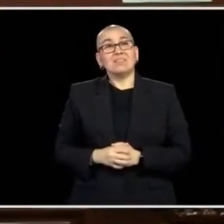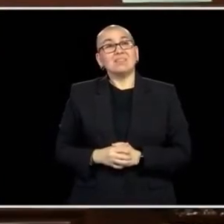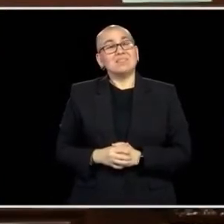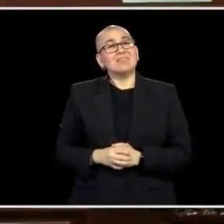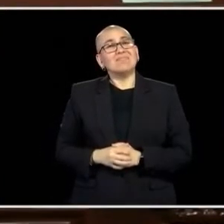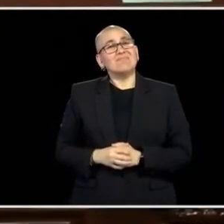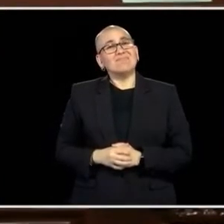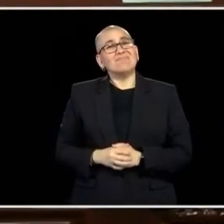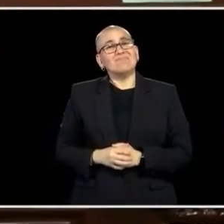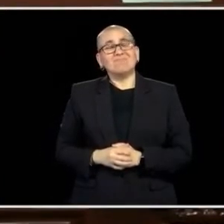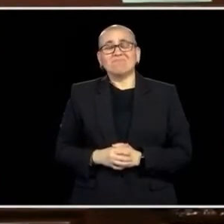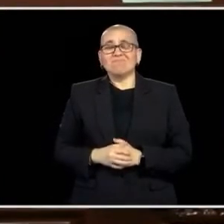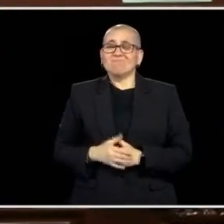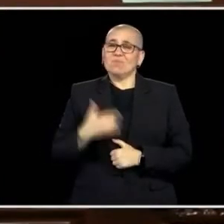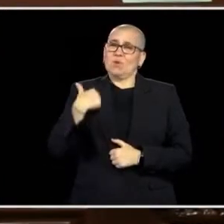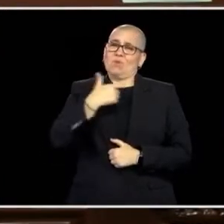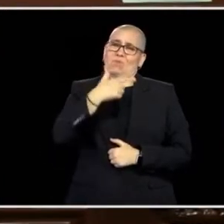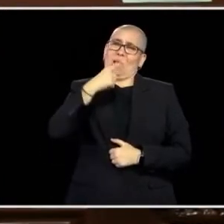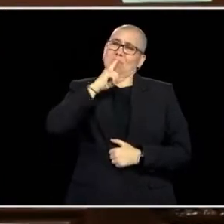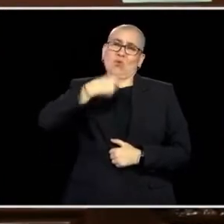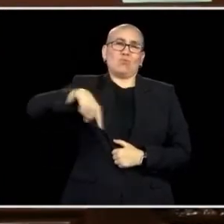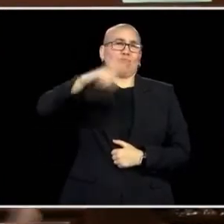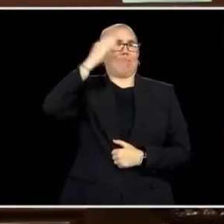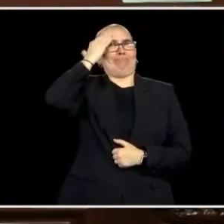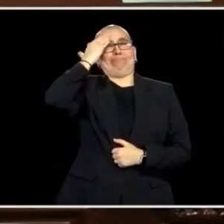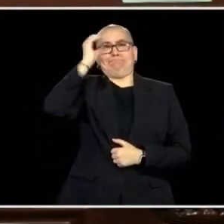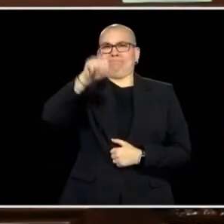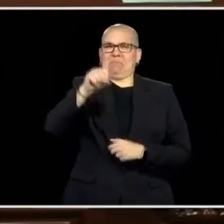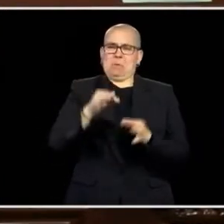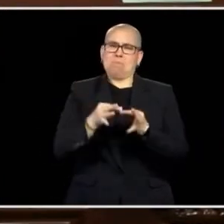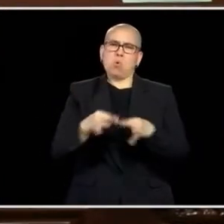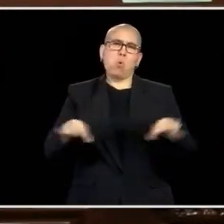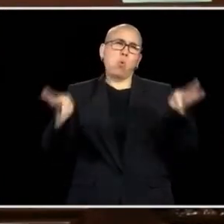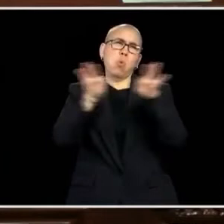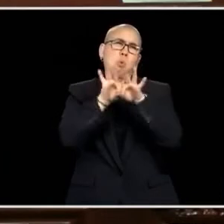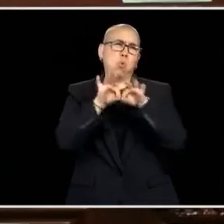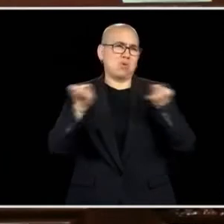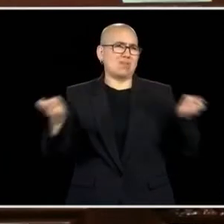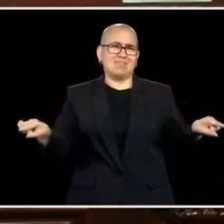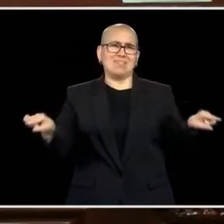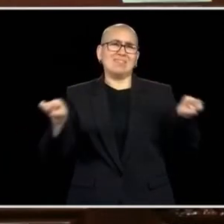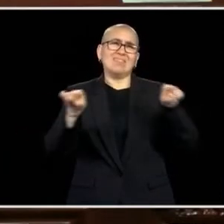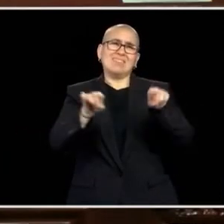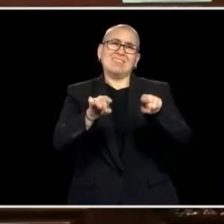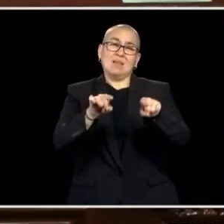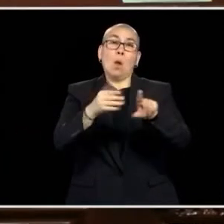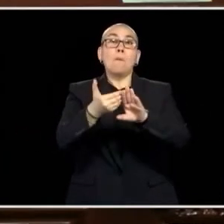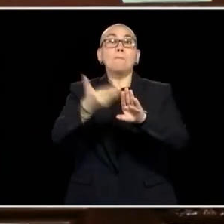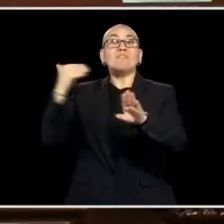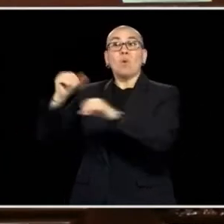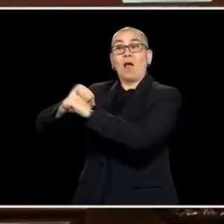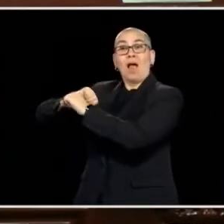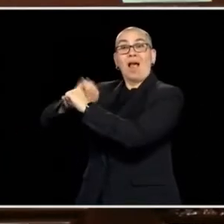I THINK WE ALL WILL AGREE ON HOW IMPORTANT THEY WERE BUT WE NEED TO ACKNOWLEDGE THAT EVEN PRIOR TO THE PANDEMIC, BUT